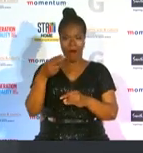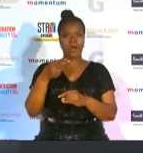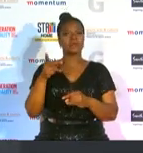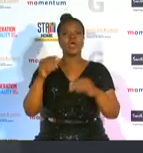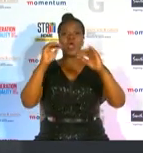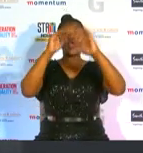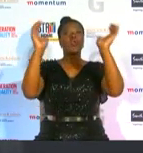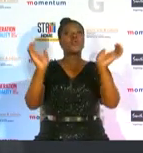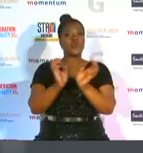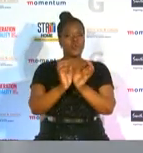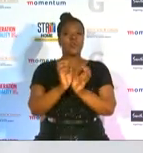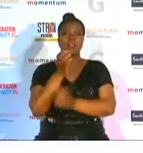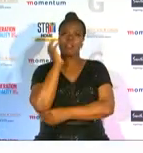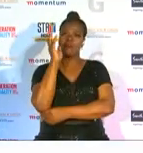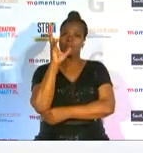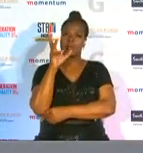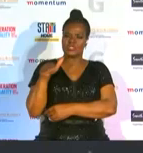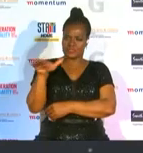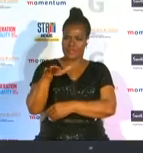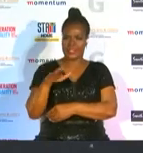commentating space